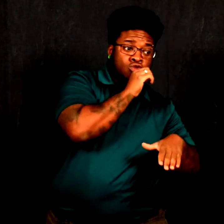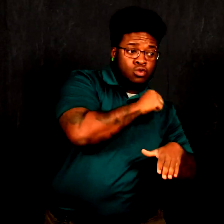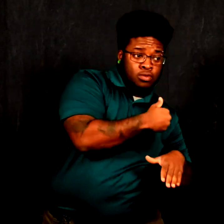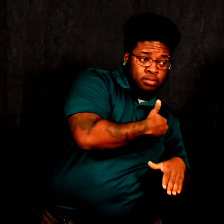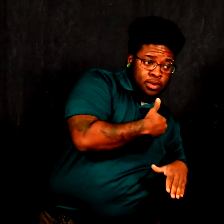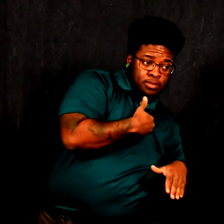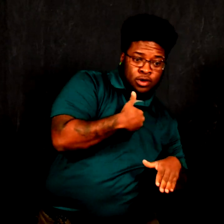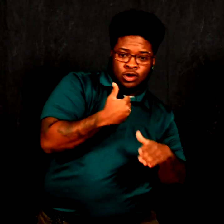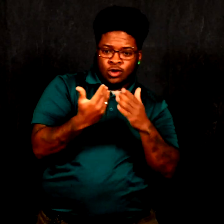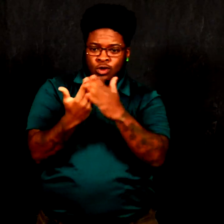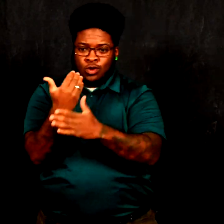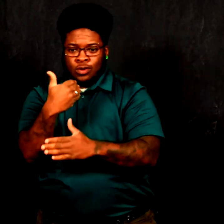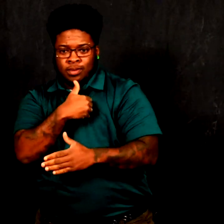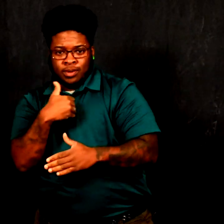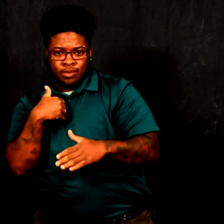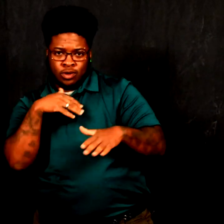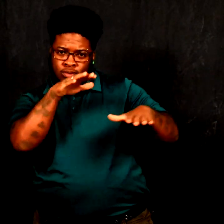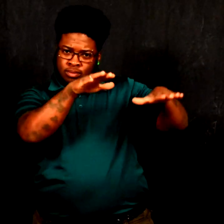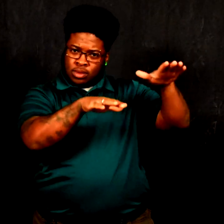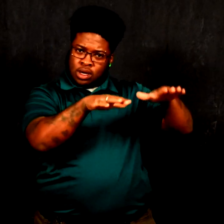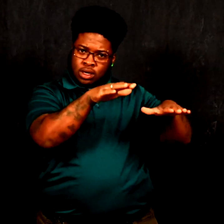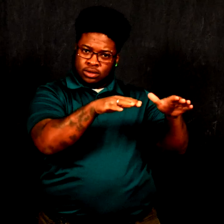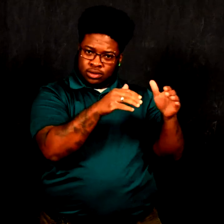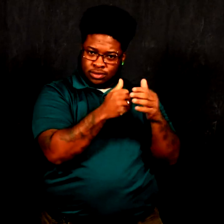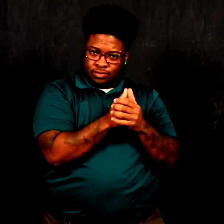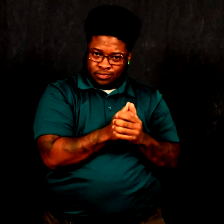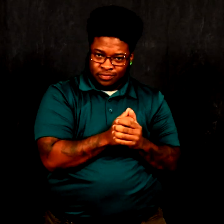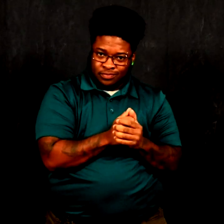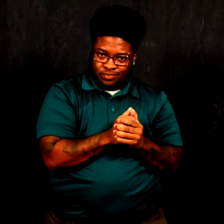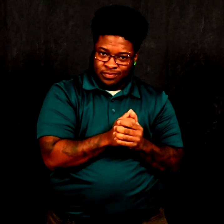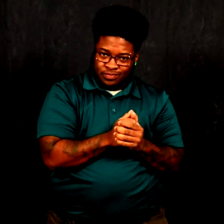of experienced and new members.